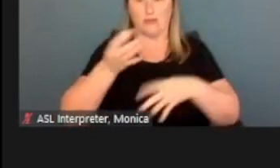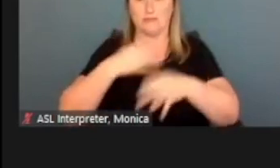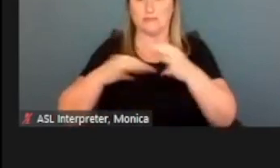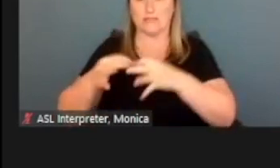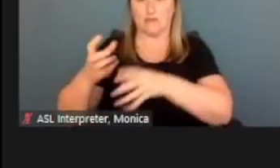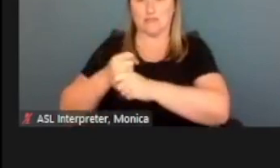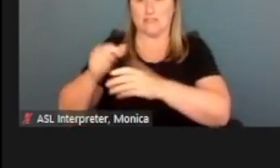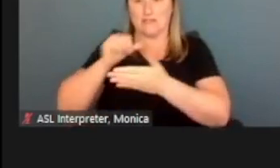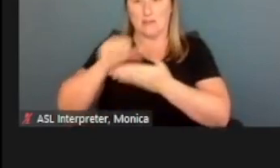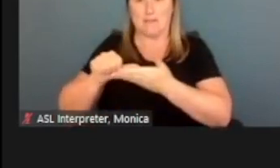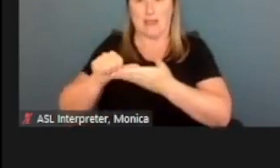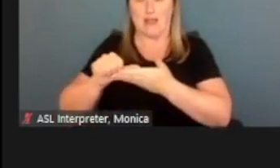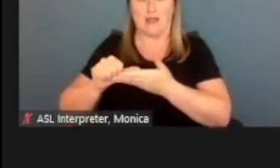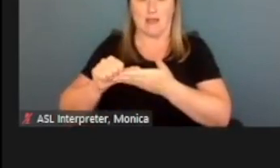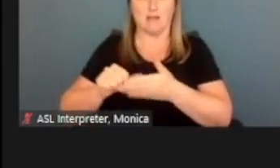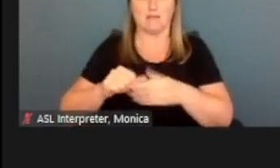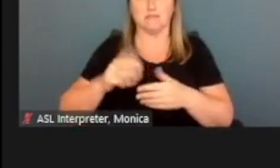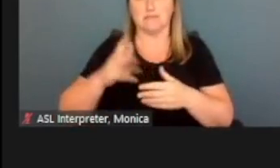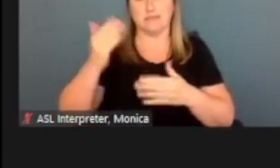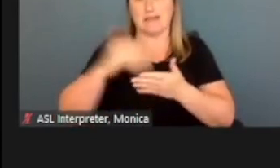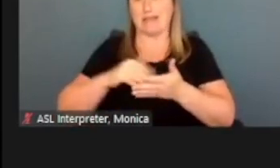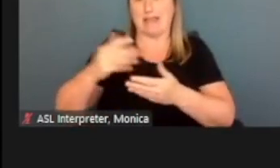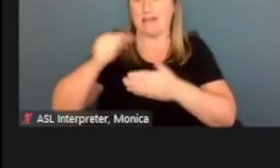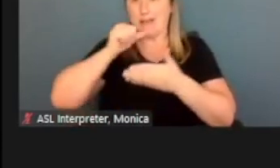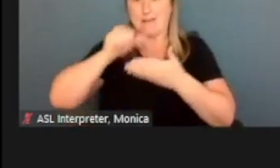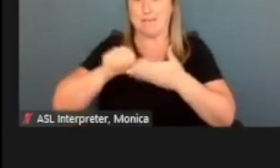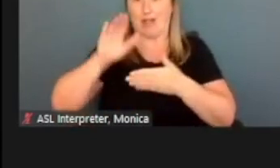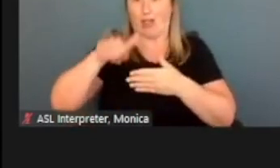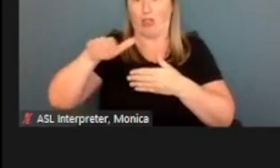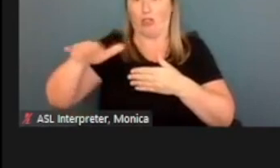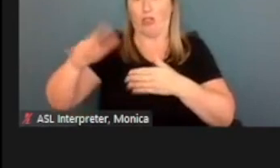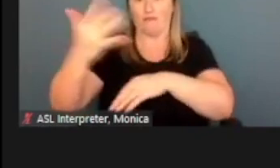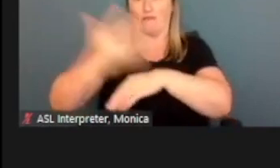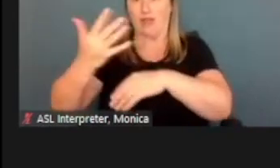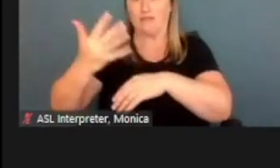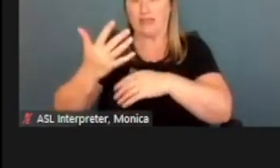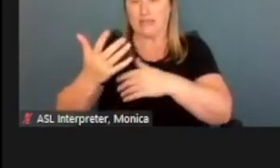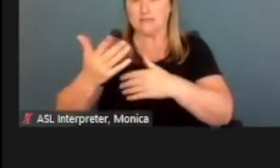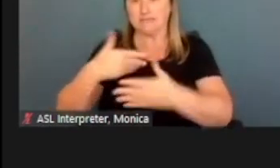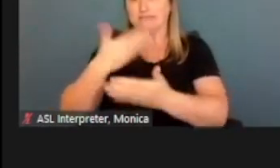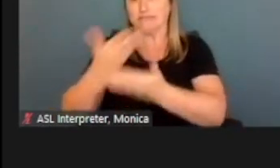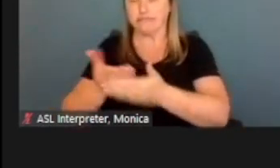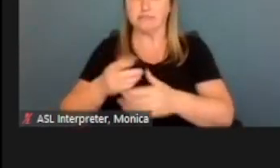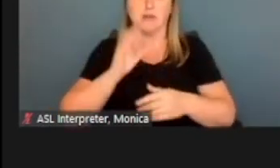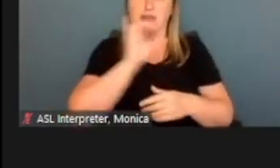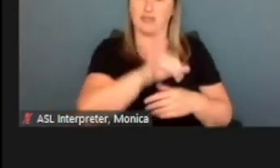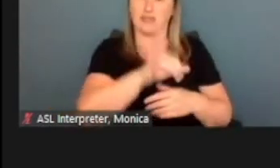Again, another five days to receive it. It's there instantaneously, overnight they would receive that notice.